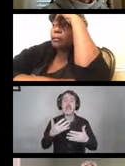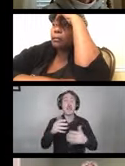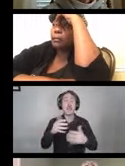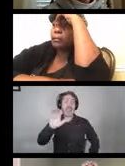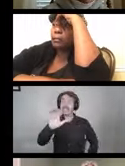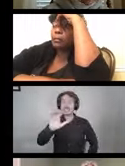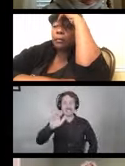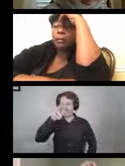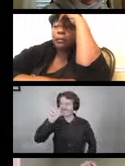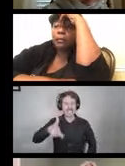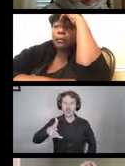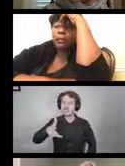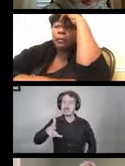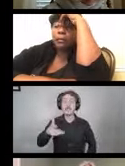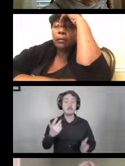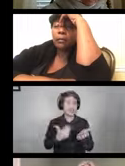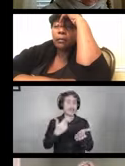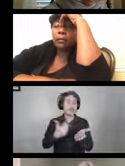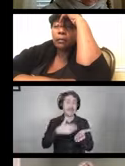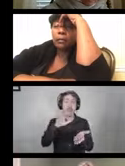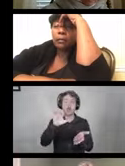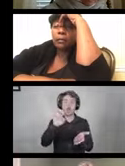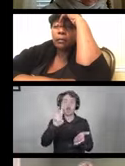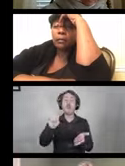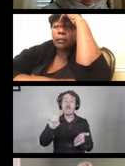COVID-19 can be spread by airborne transmission.